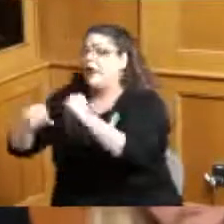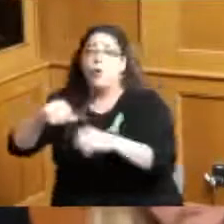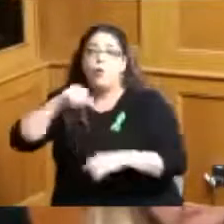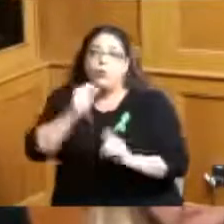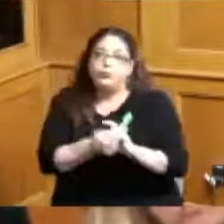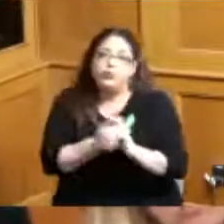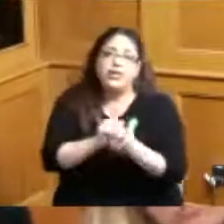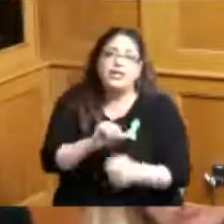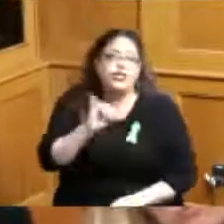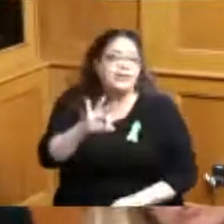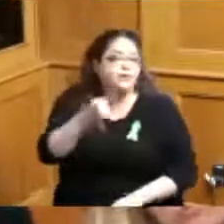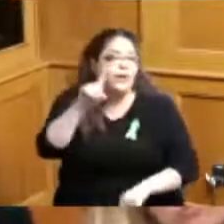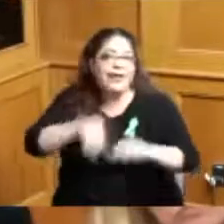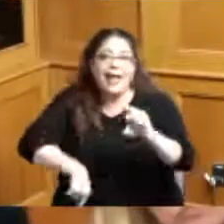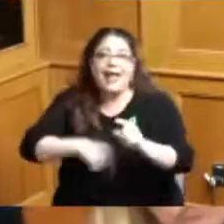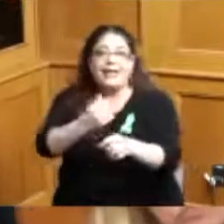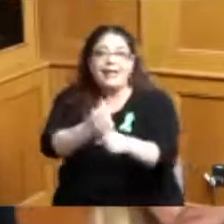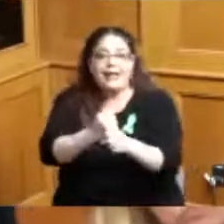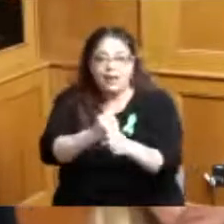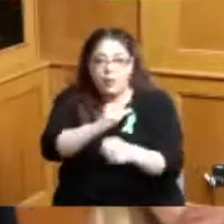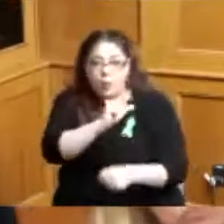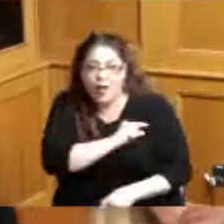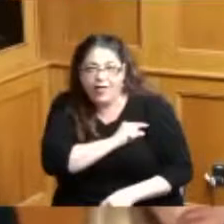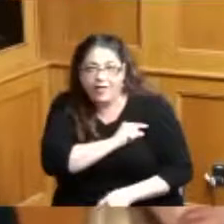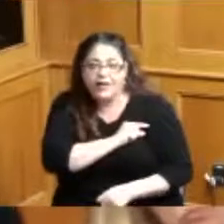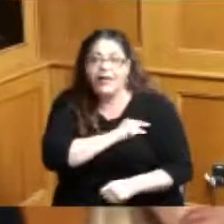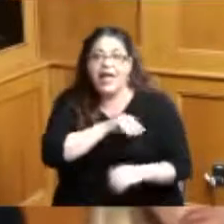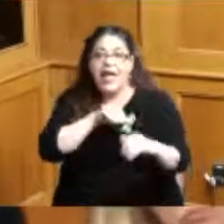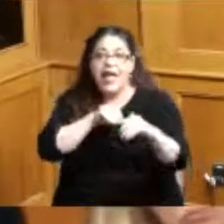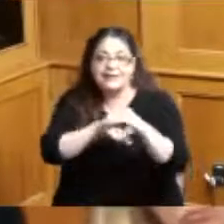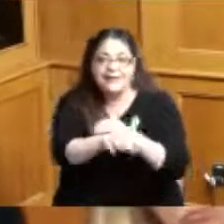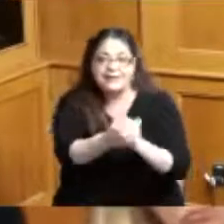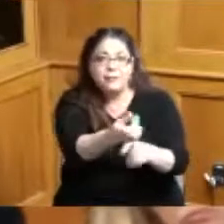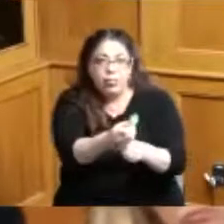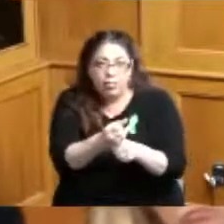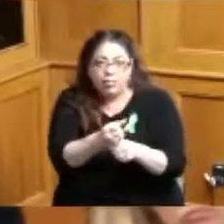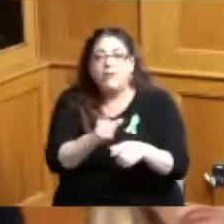people have access to quality accessible and affordable child care especially for single moms